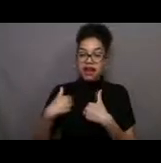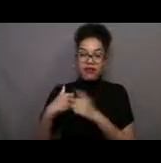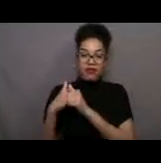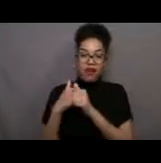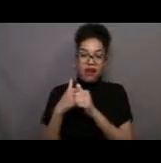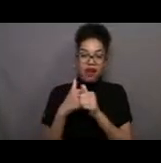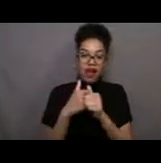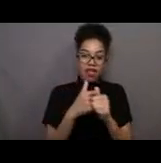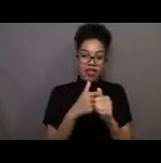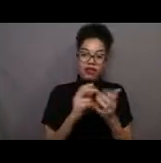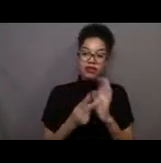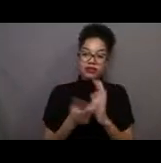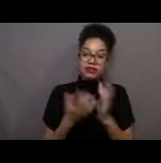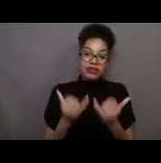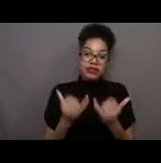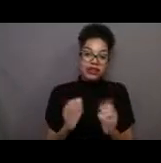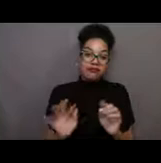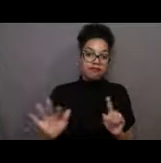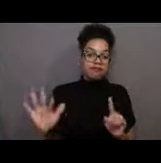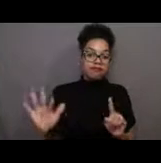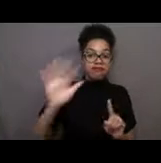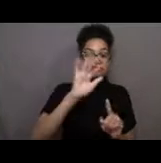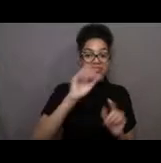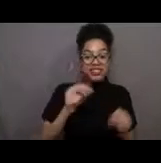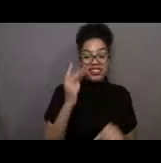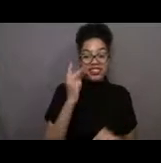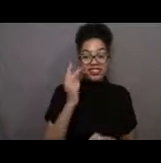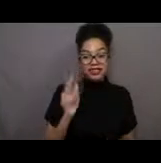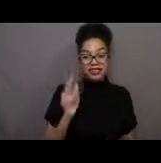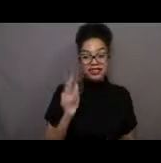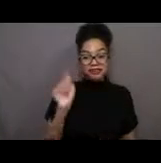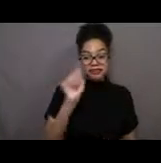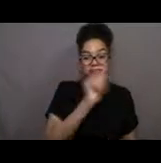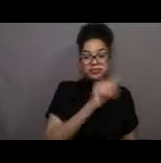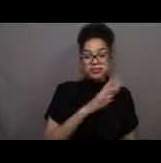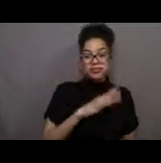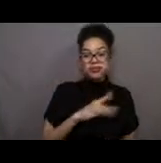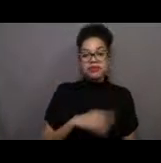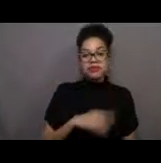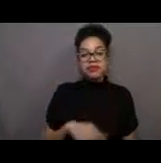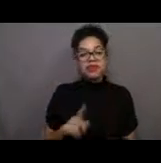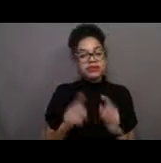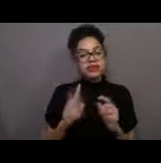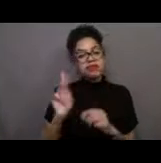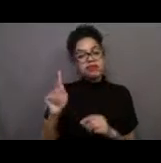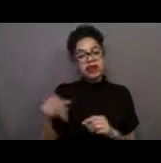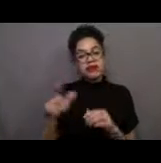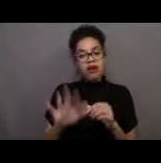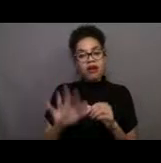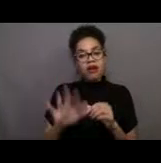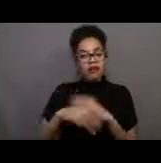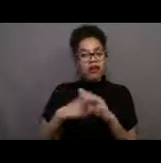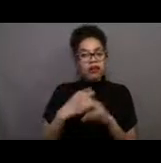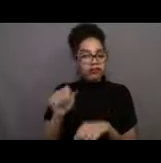So you can find kelp all over the world for sure. But mostly I, we focus on kelps down here on the West coast.